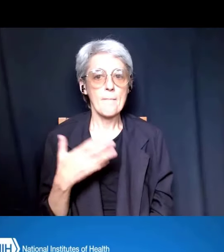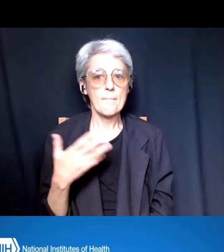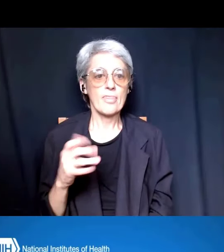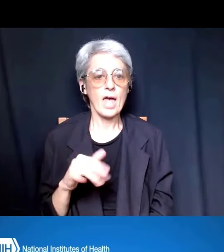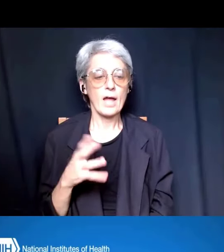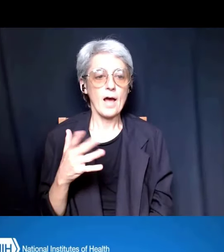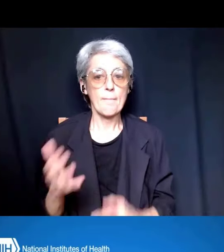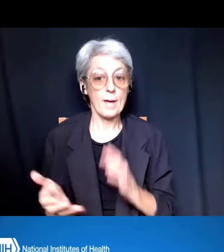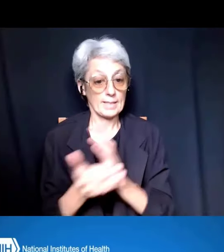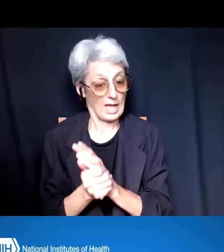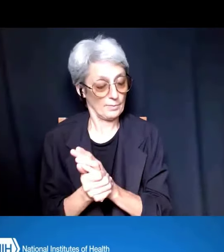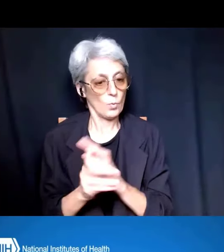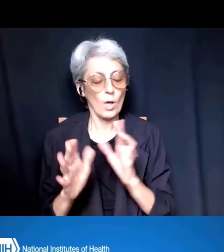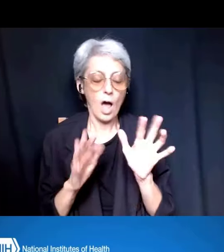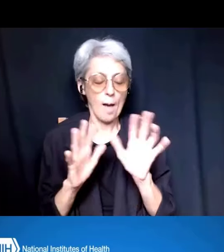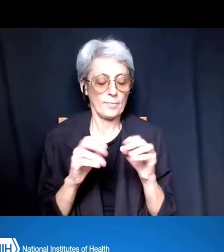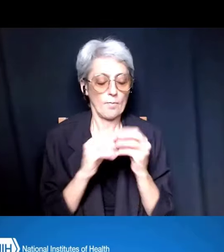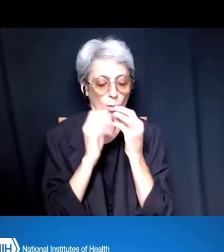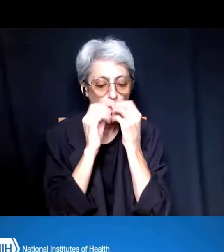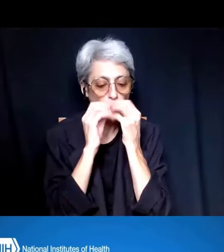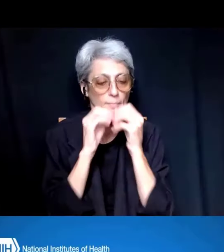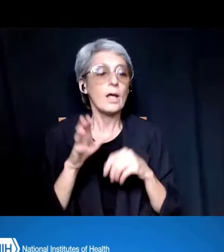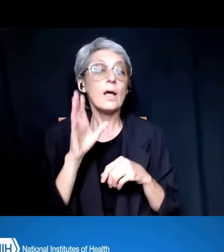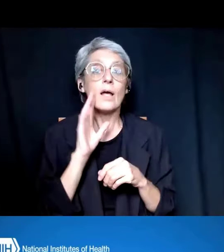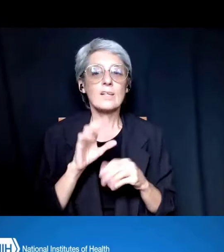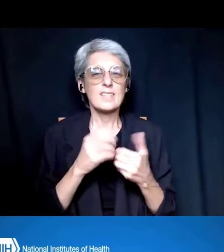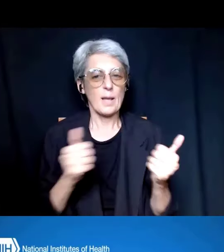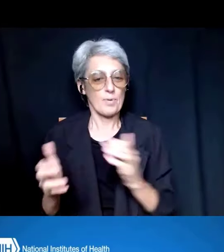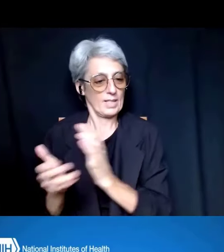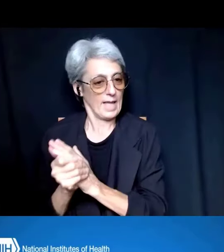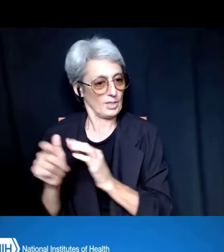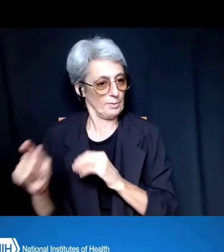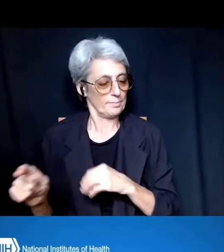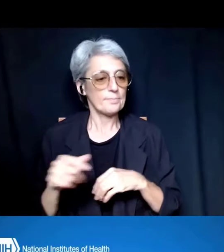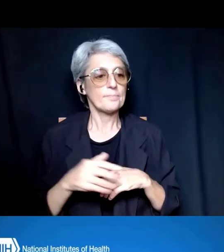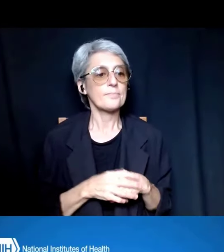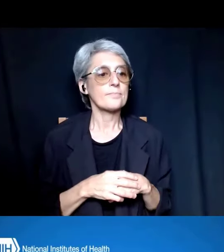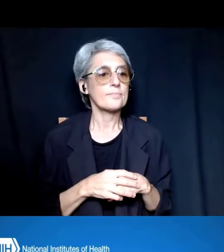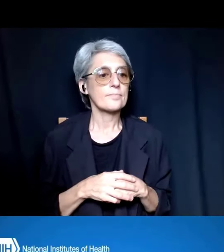the Recruitment Plan to Enhance Diversity will be its own attachment. And so, we'll have the Program Plan,